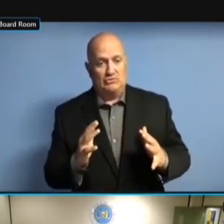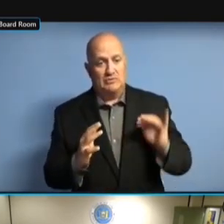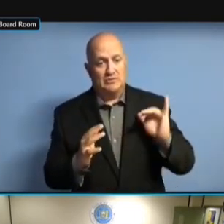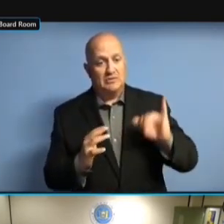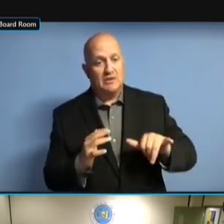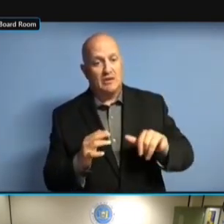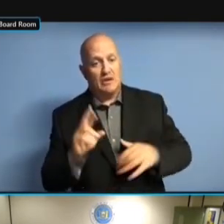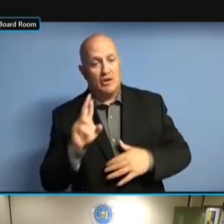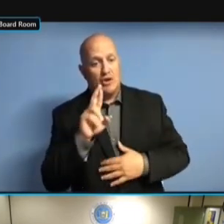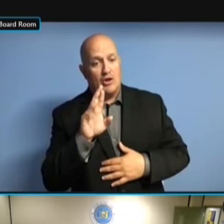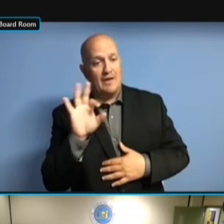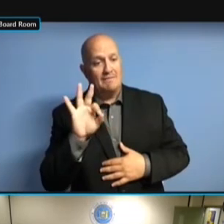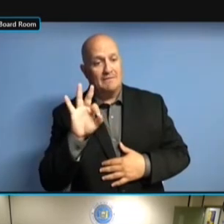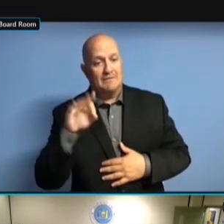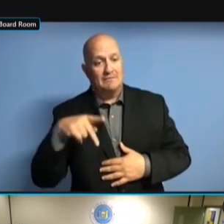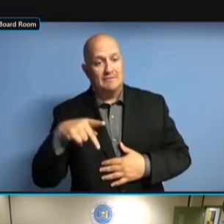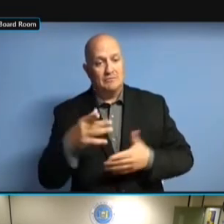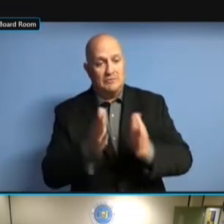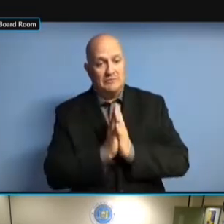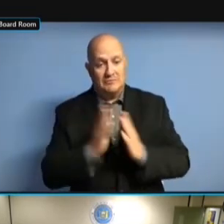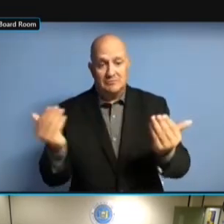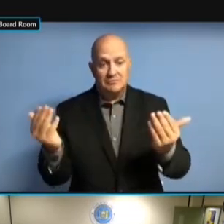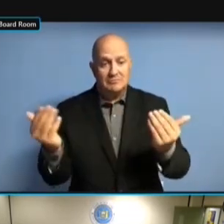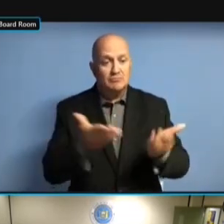THEY STILL NEED TO BE EVALUATED FOR THEY STILL NEED TO BE EVALUATED FOR MINIMUM